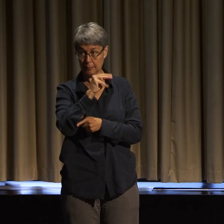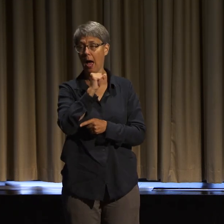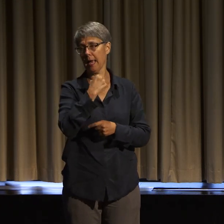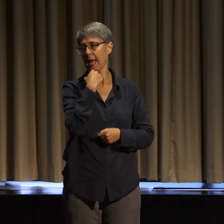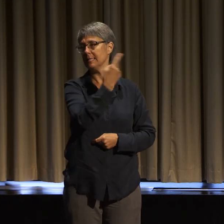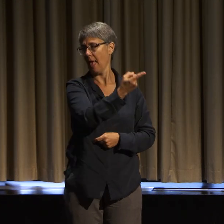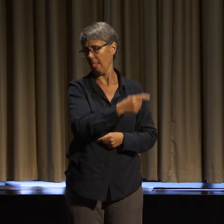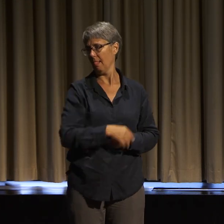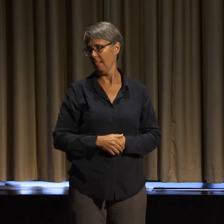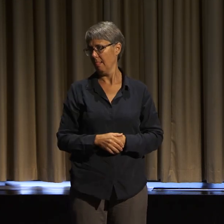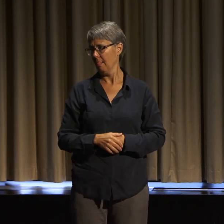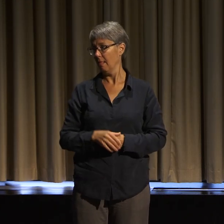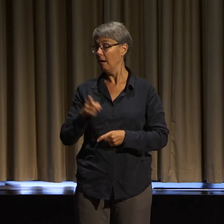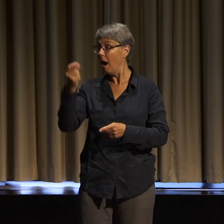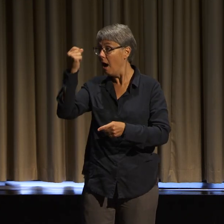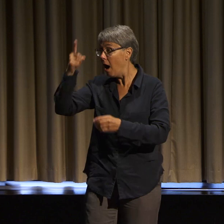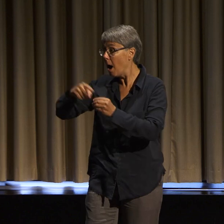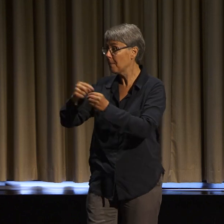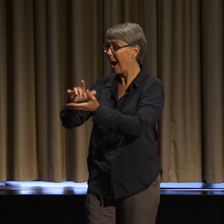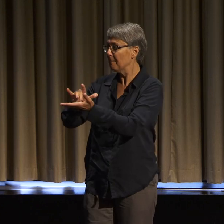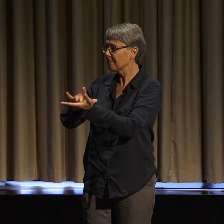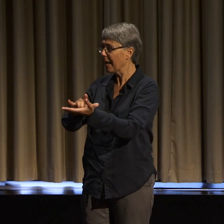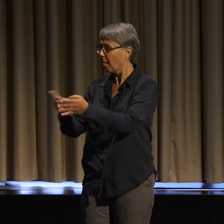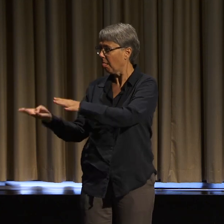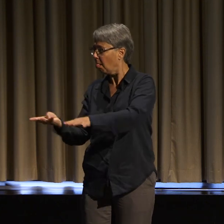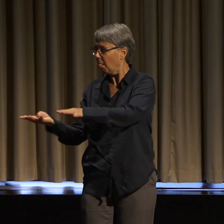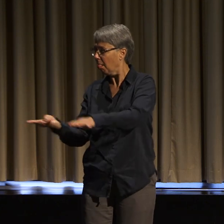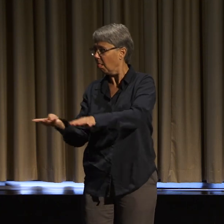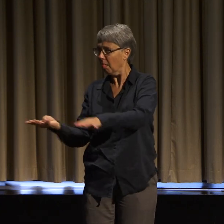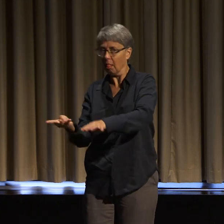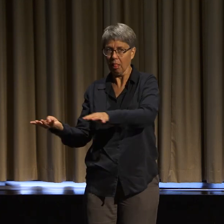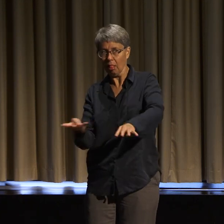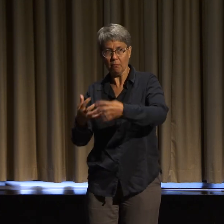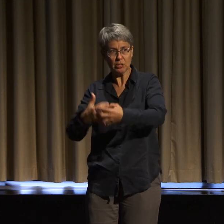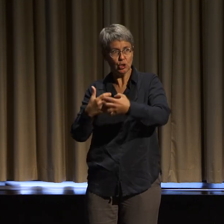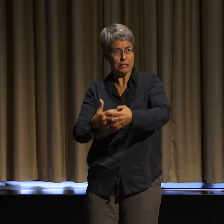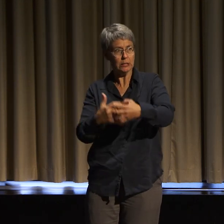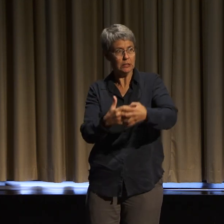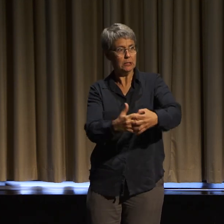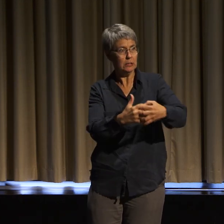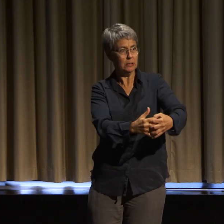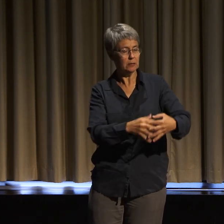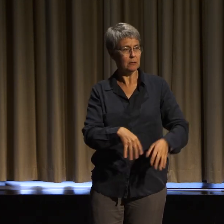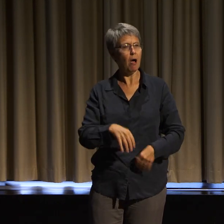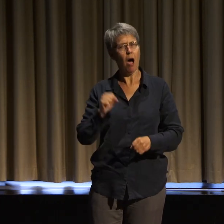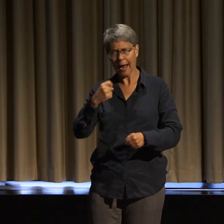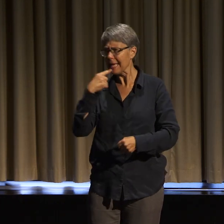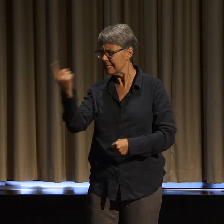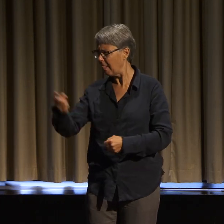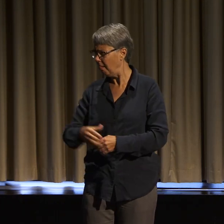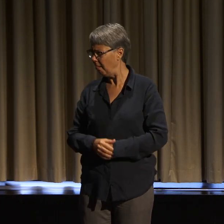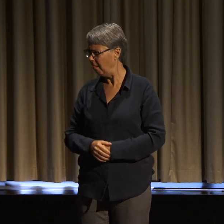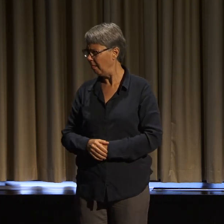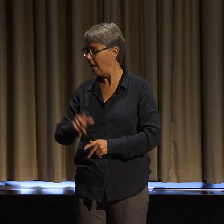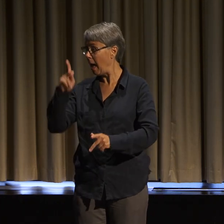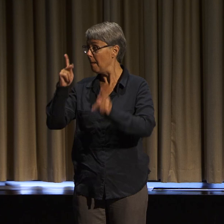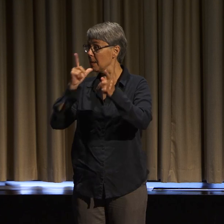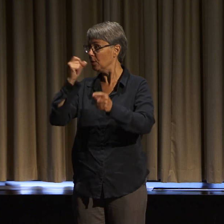who understands the ownership of children and the commodification of children and adoption, someone who understands ugliness and beauty